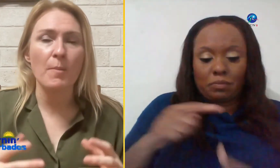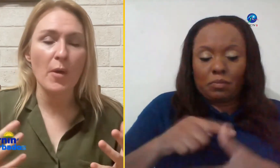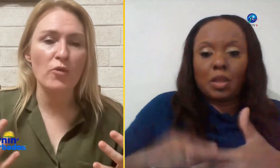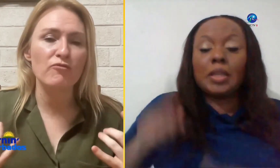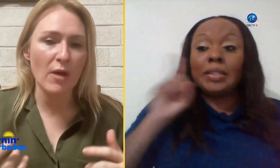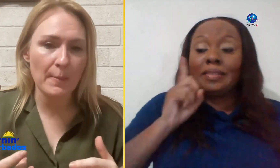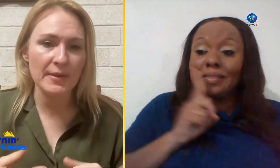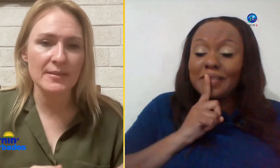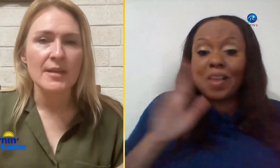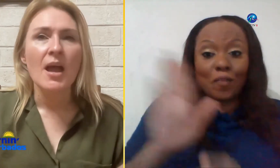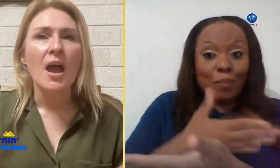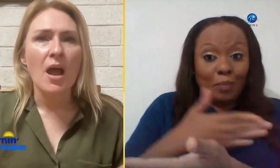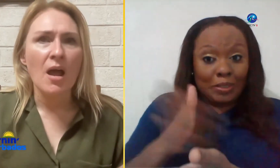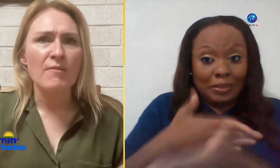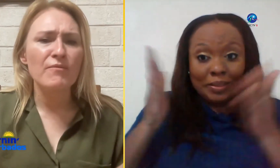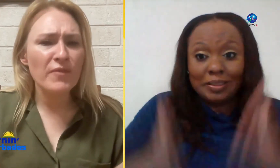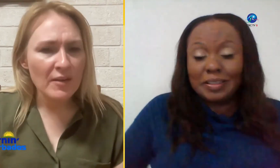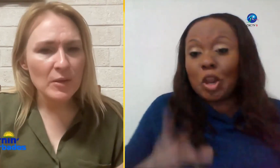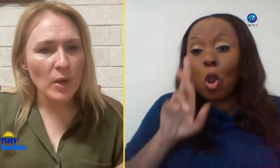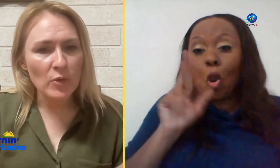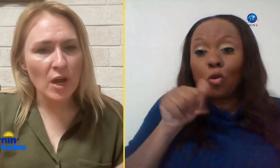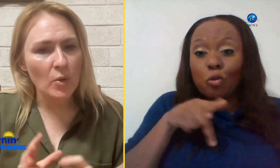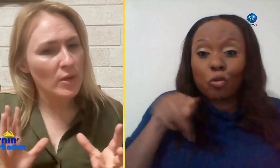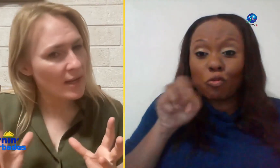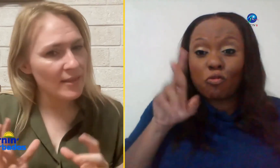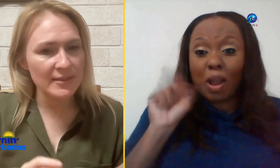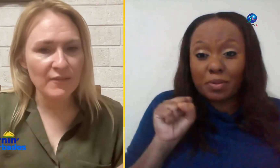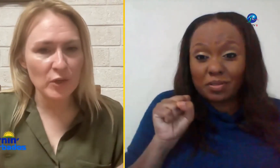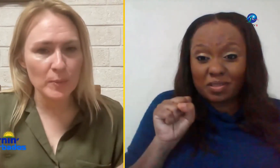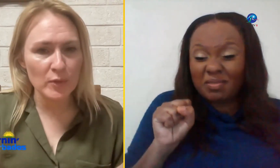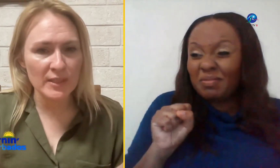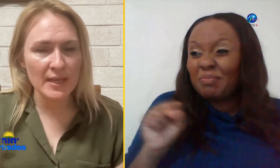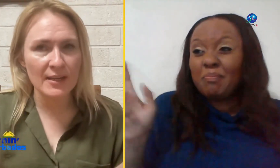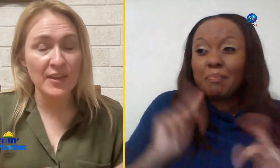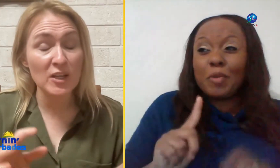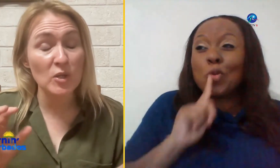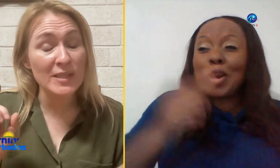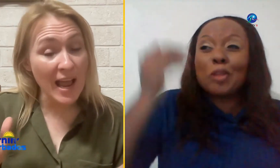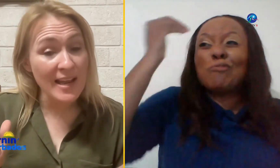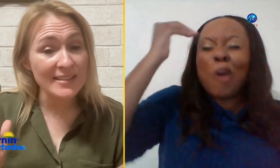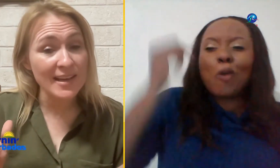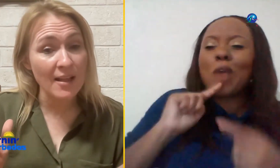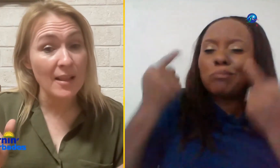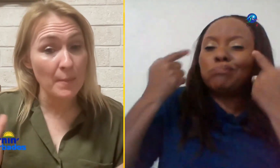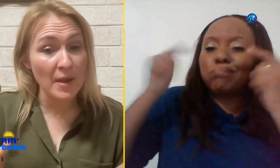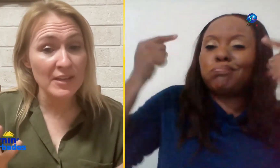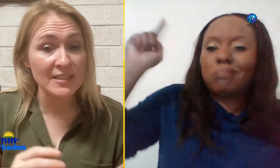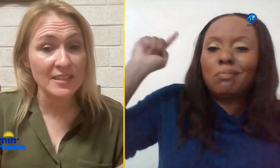they are both rappers um very well known in the deaf Community they're not Adele American